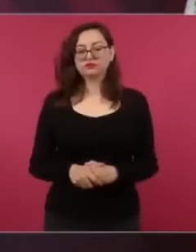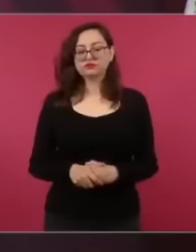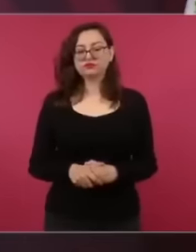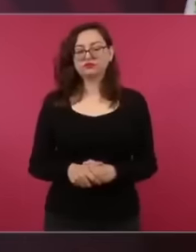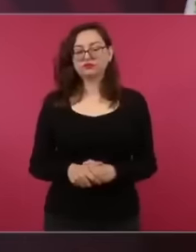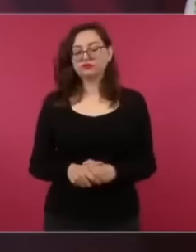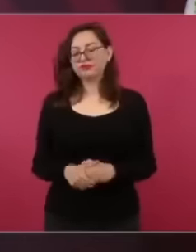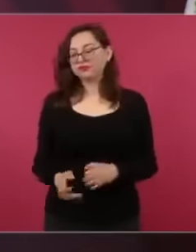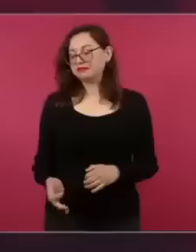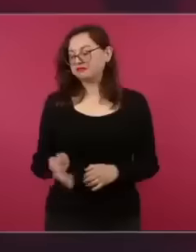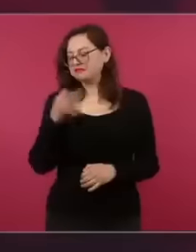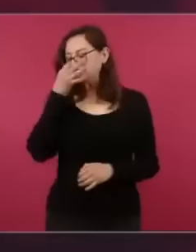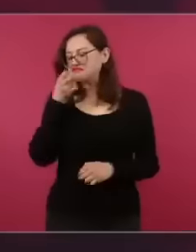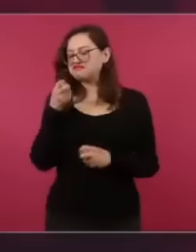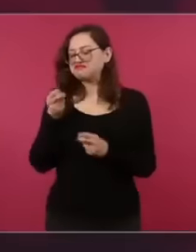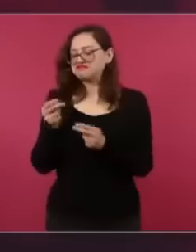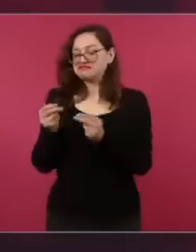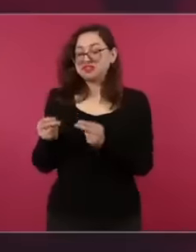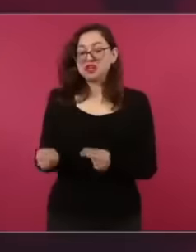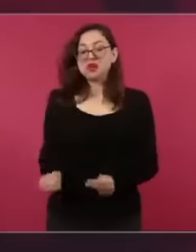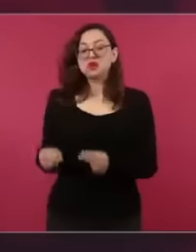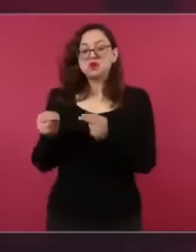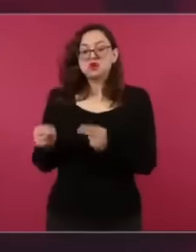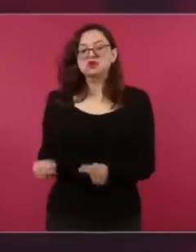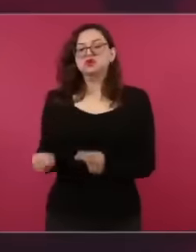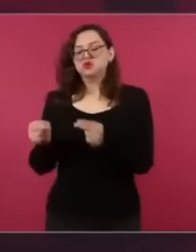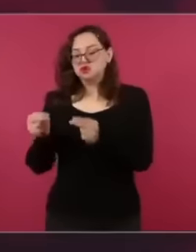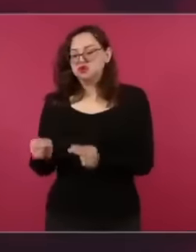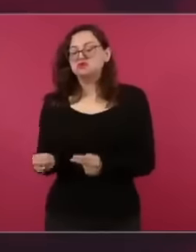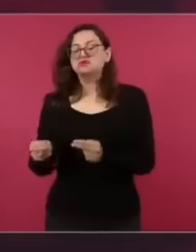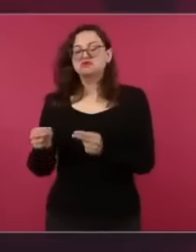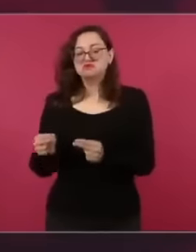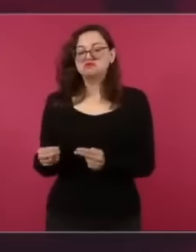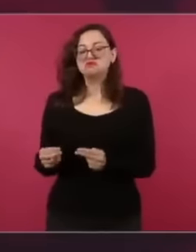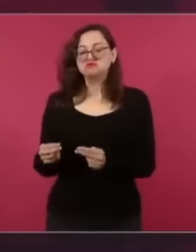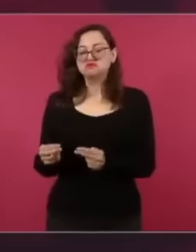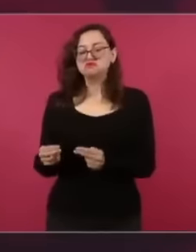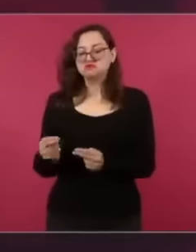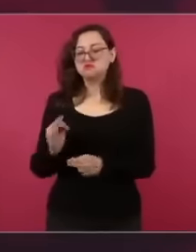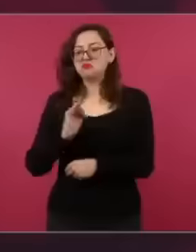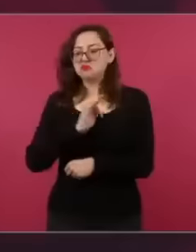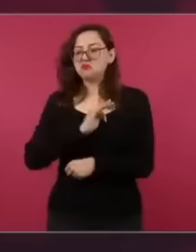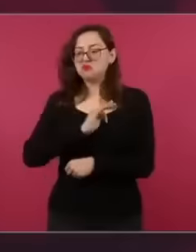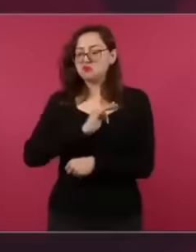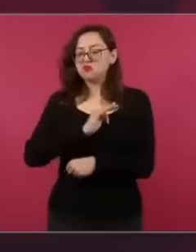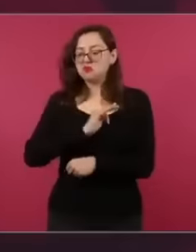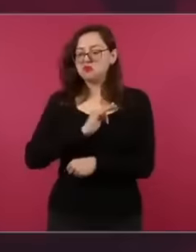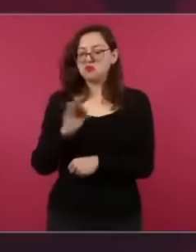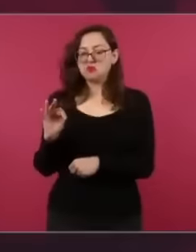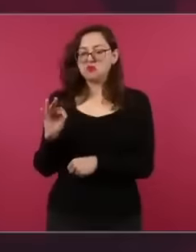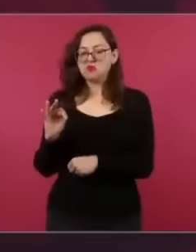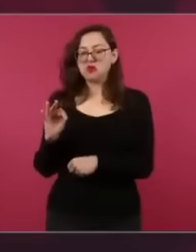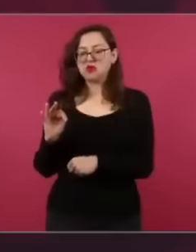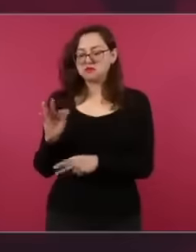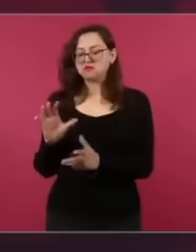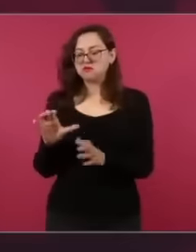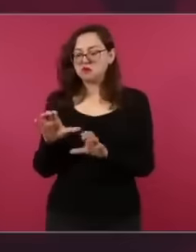offering to buy me computers